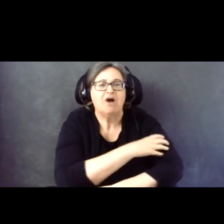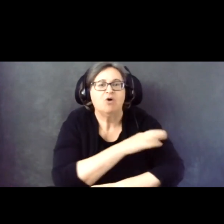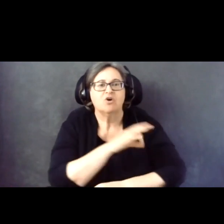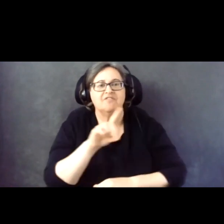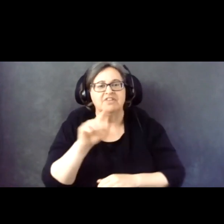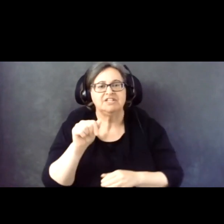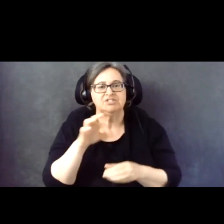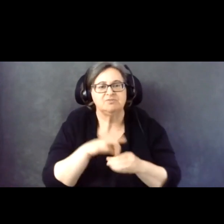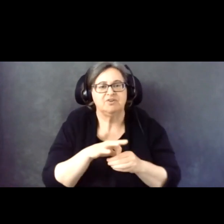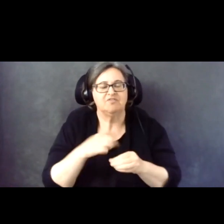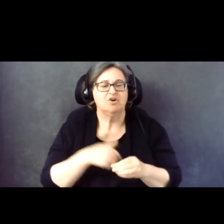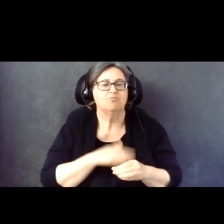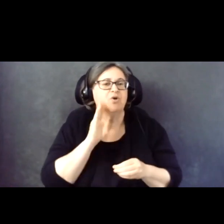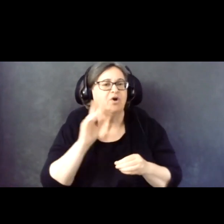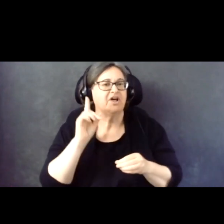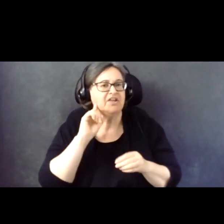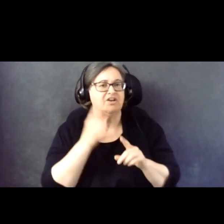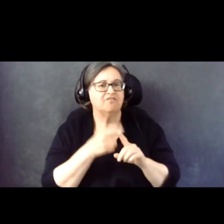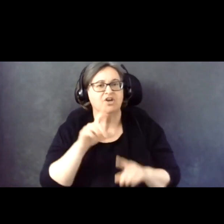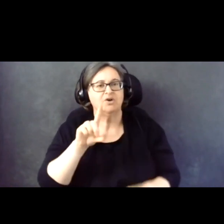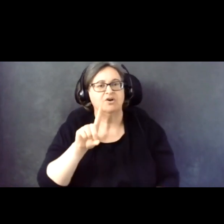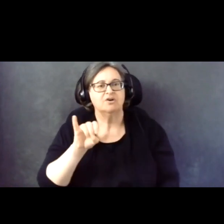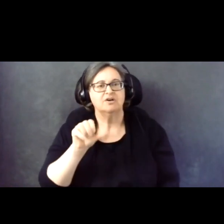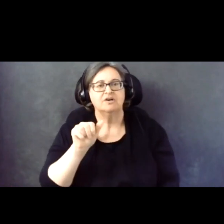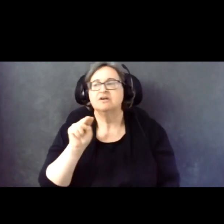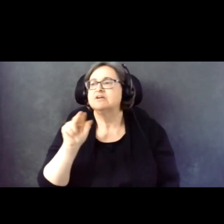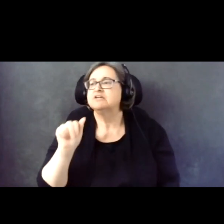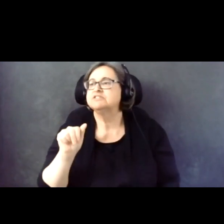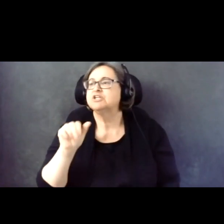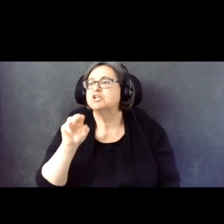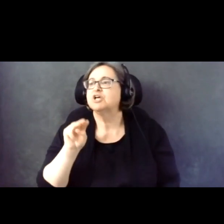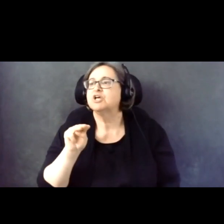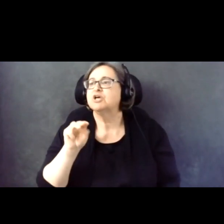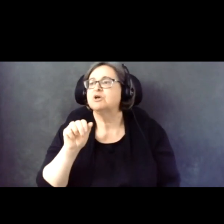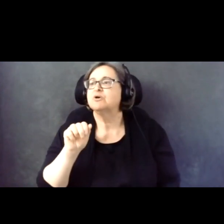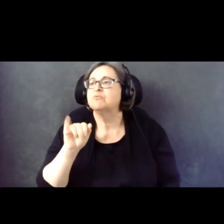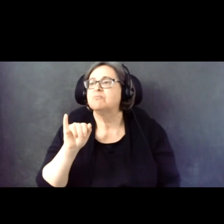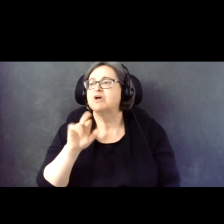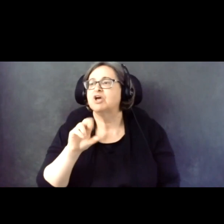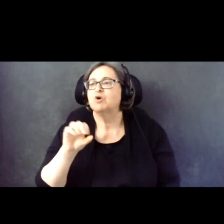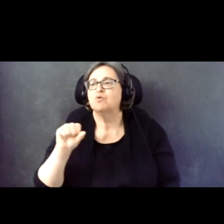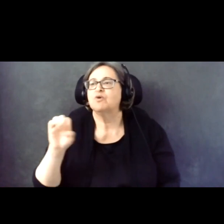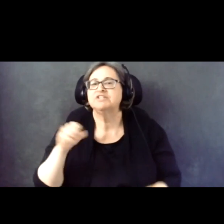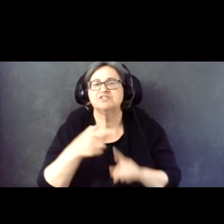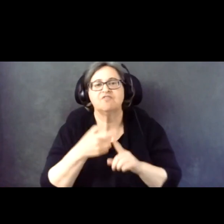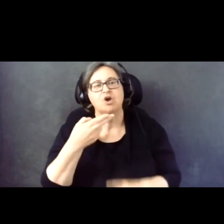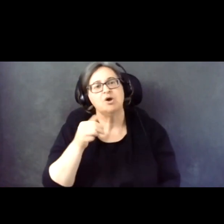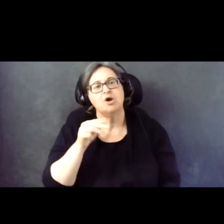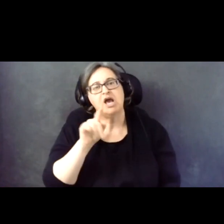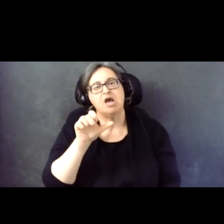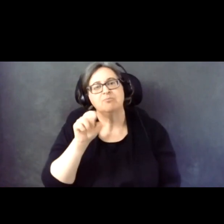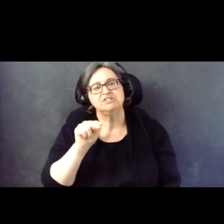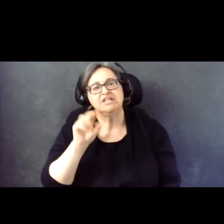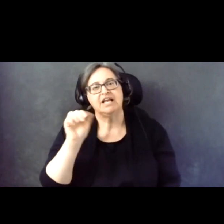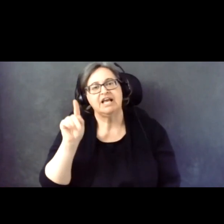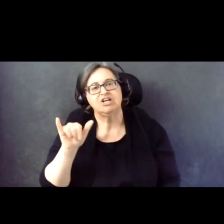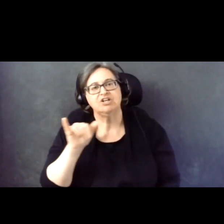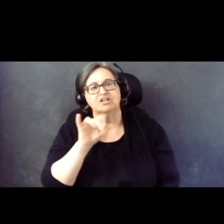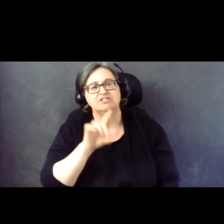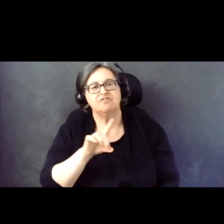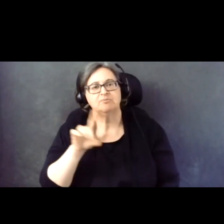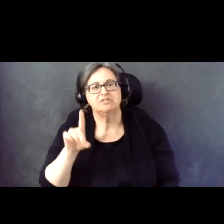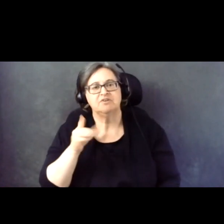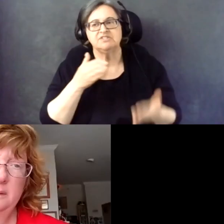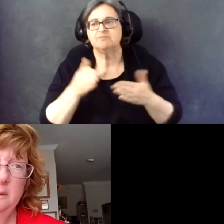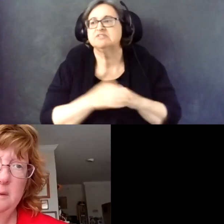And we will hear from Diana Mairose from the disability service and Essie Pederson from